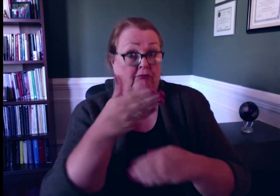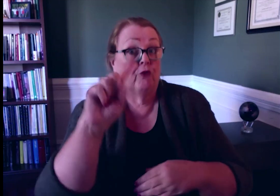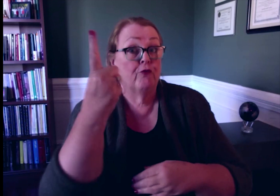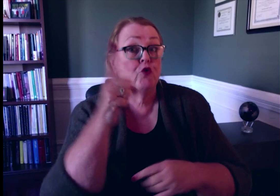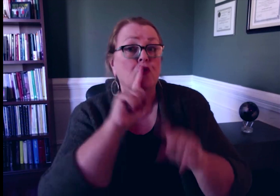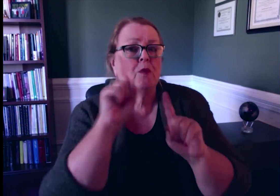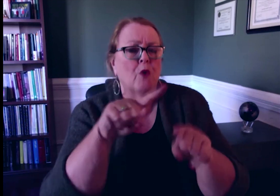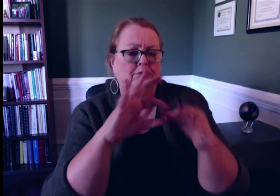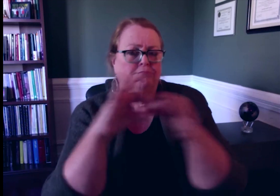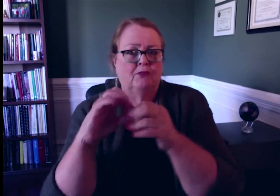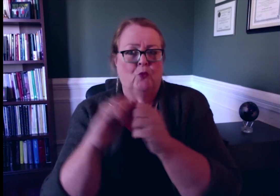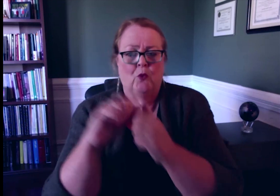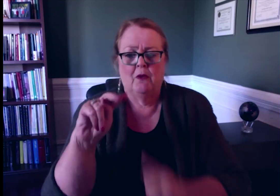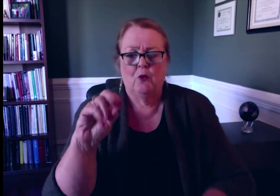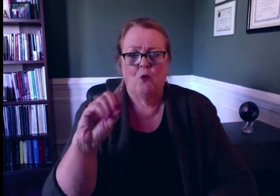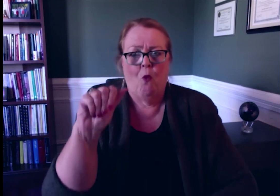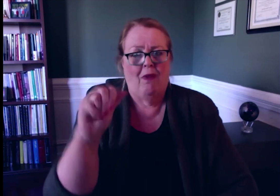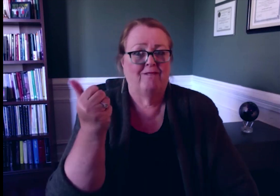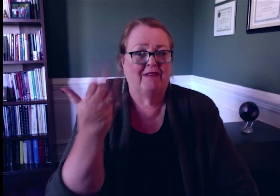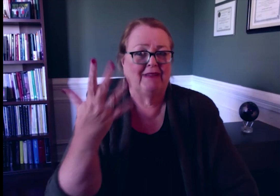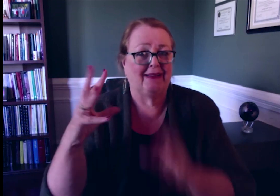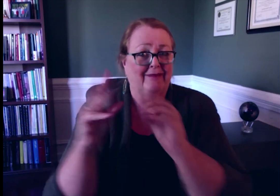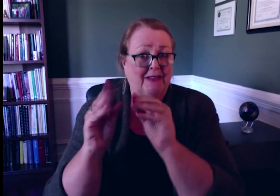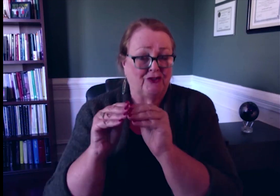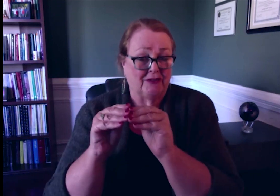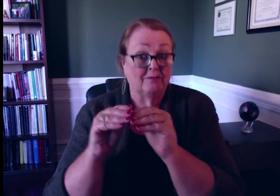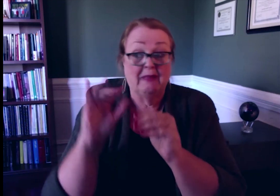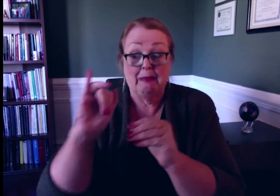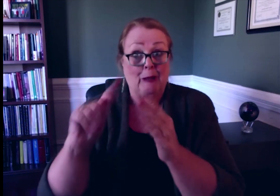That report was related to the RIDNOLA15 National Convention.